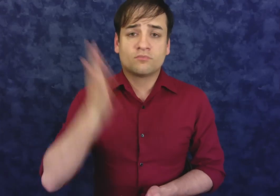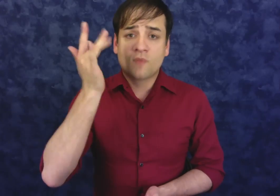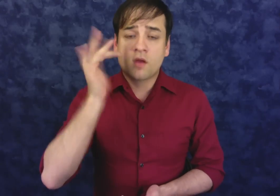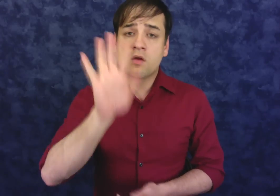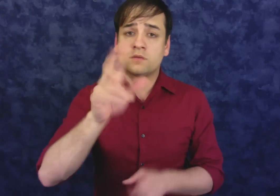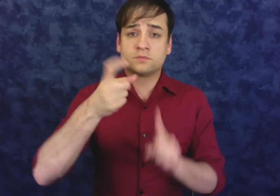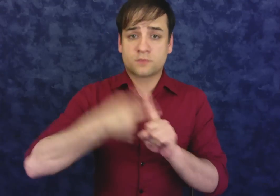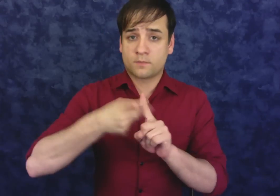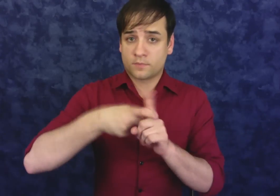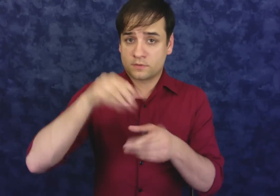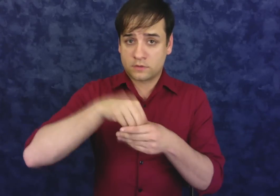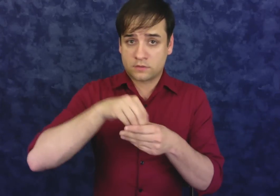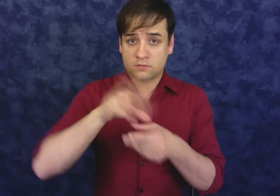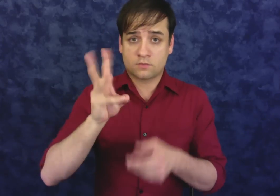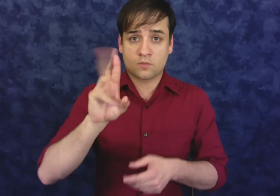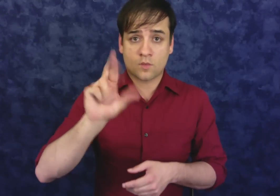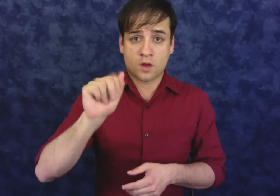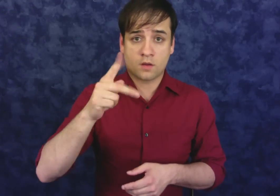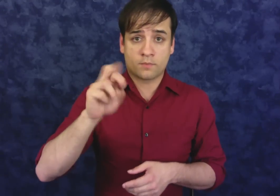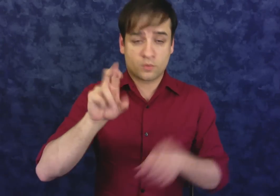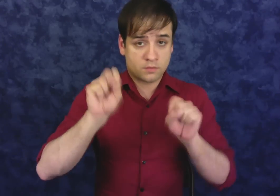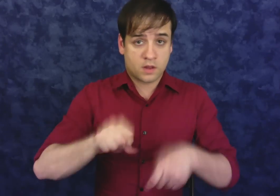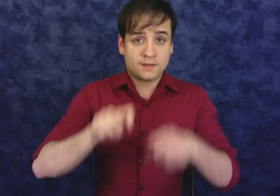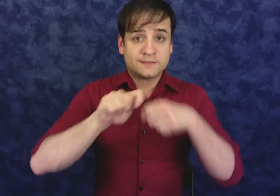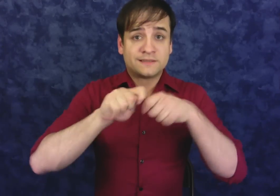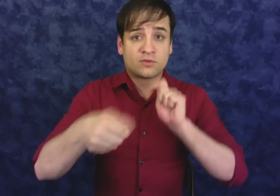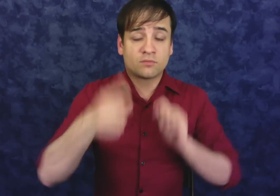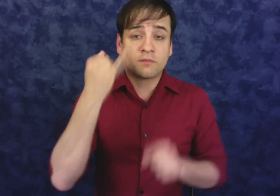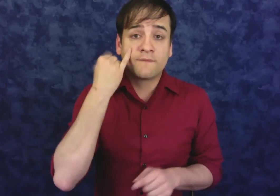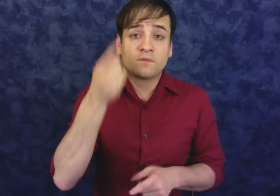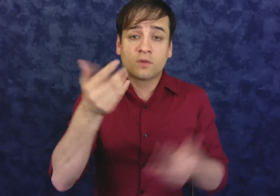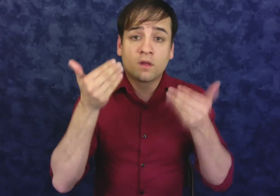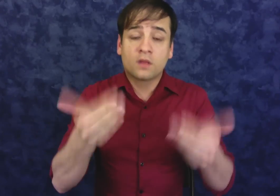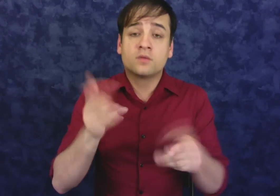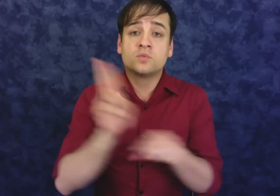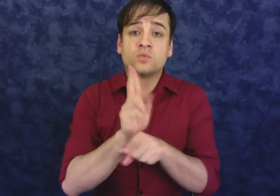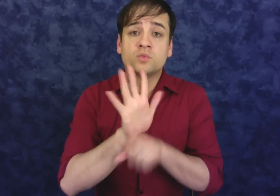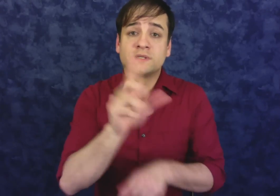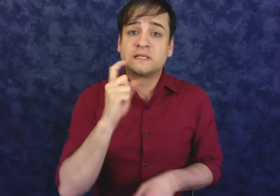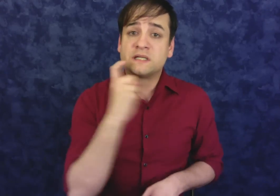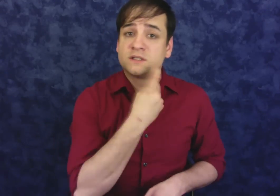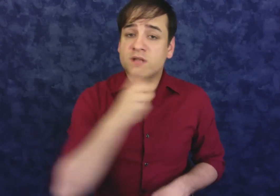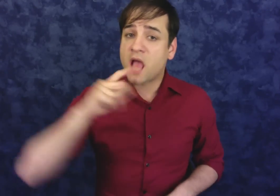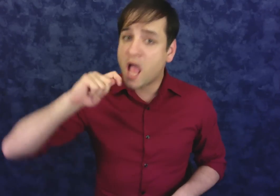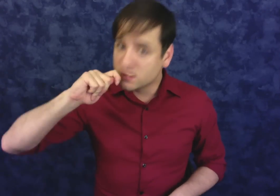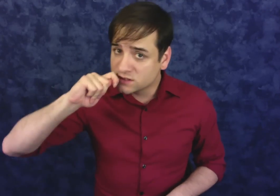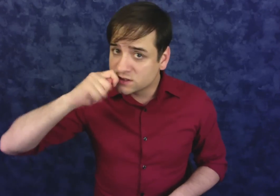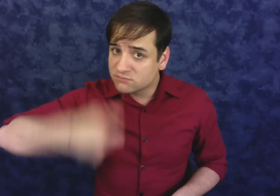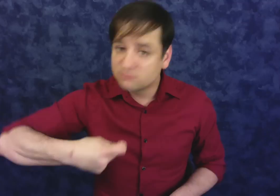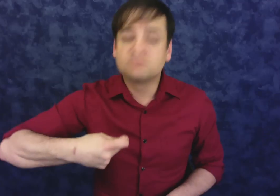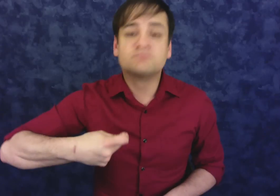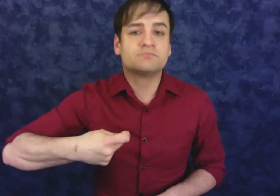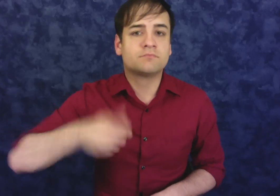[Marlene:] The condom may tear if you use your teeth to open the wrapper.